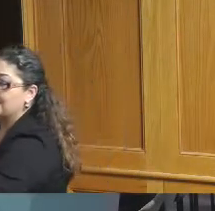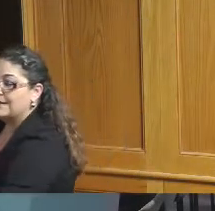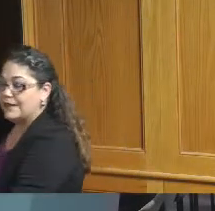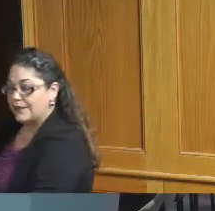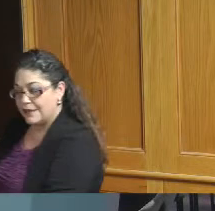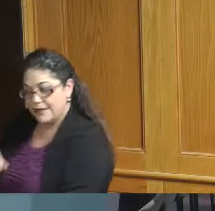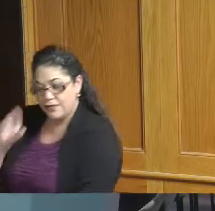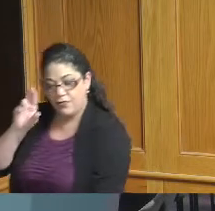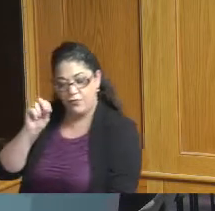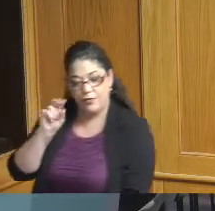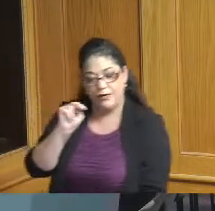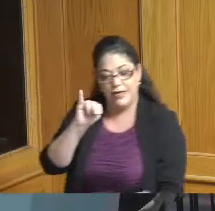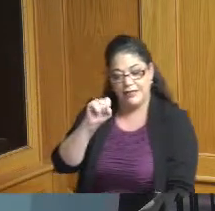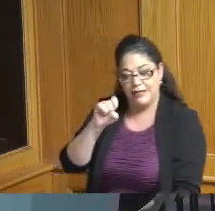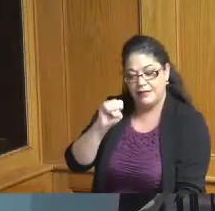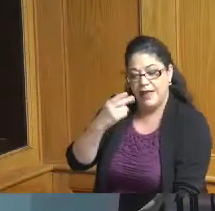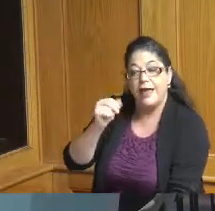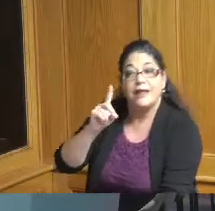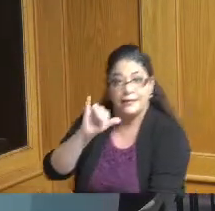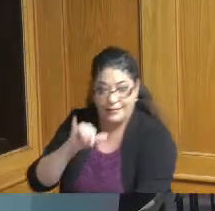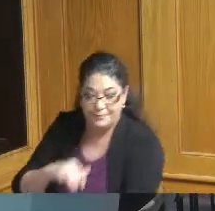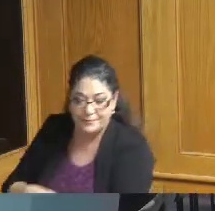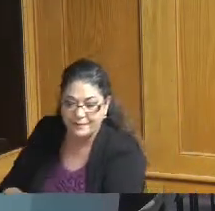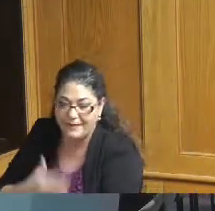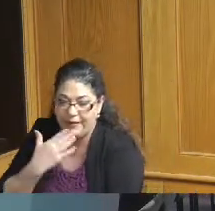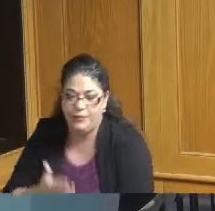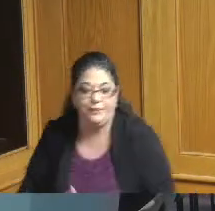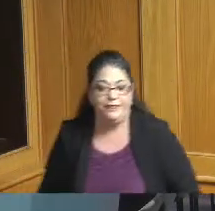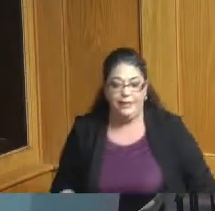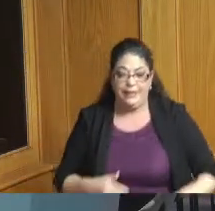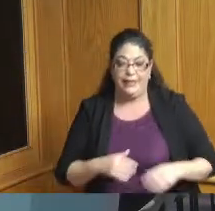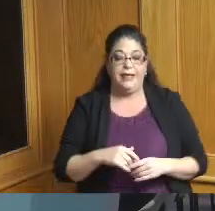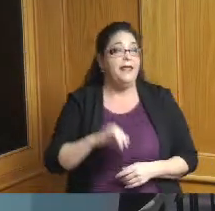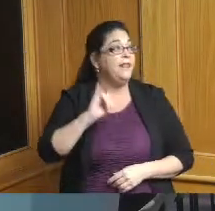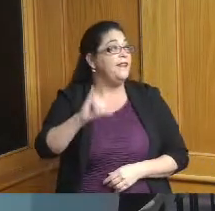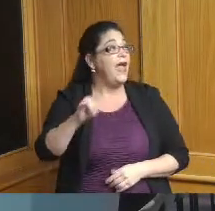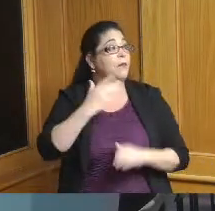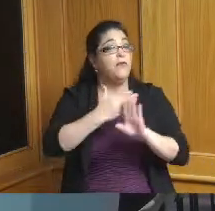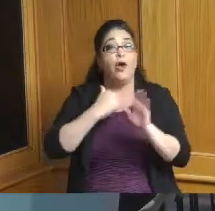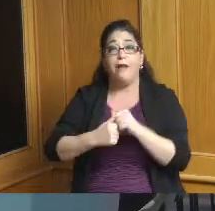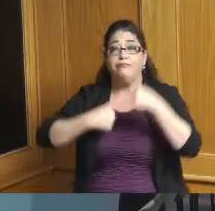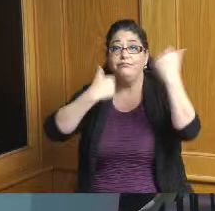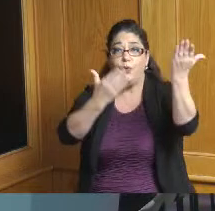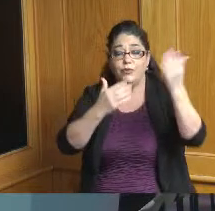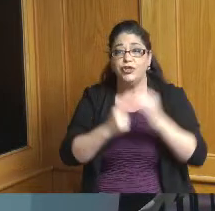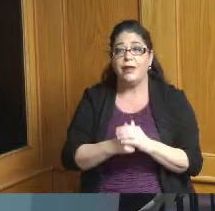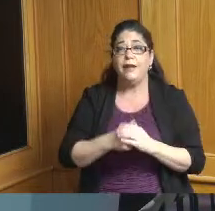absolutely okay so I'm going to going to before I make a motion I'll put both of the resolutions